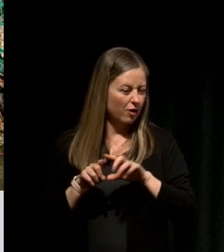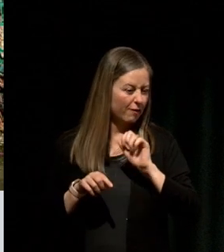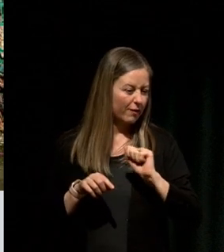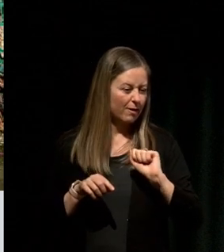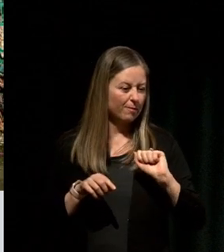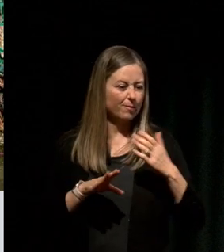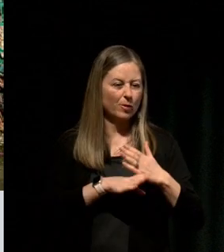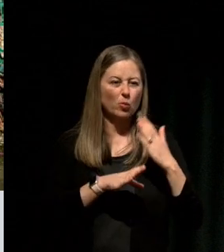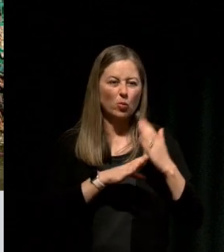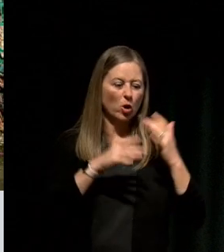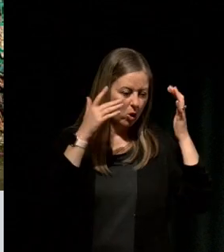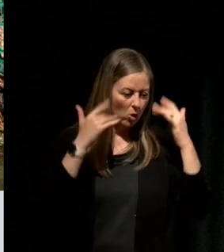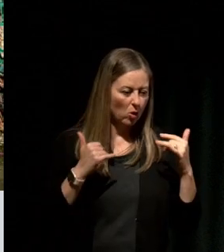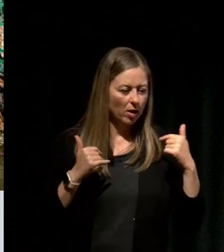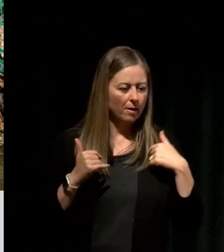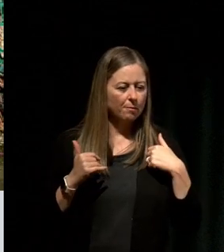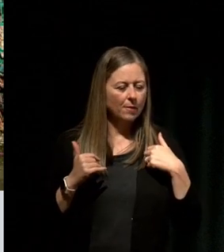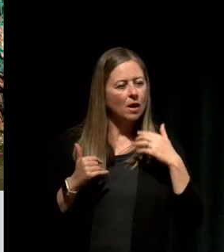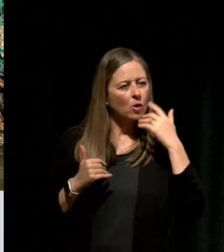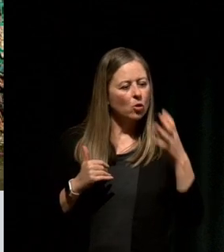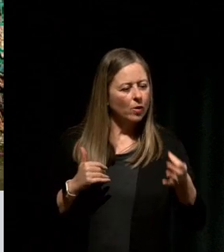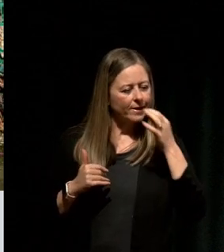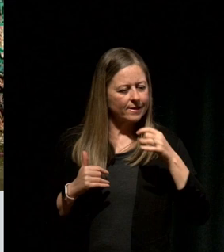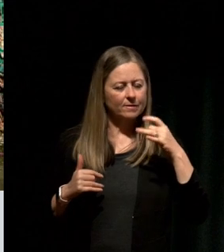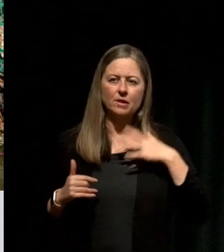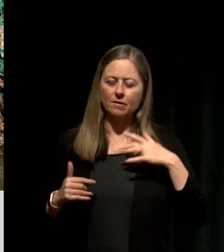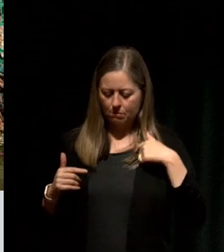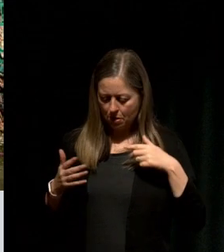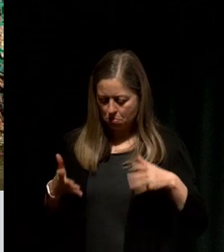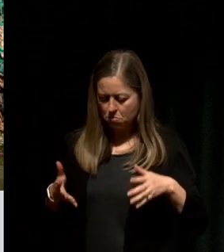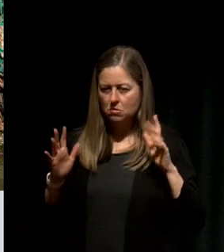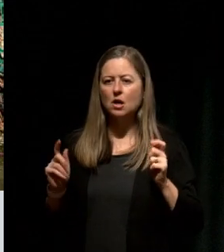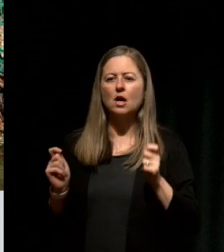I asked myself questions like "am I willing to change? How do I want to change?"